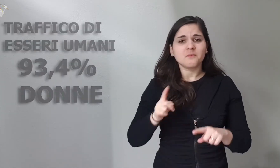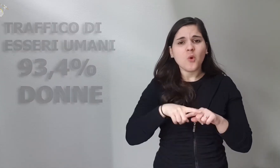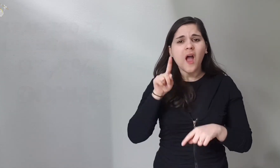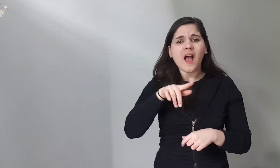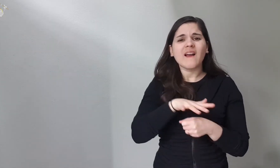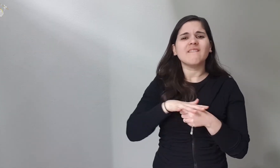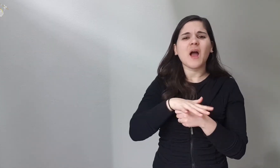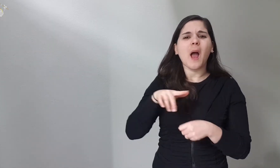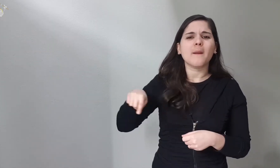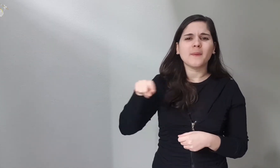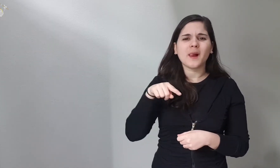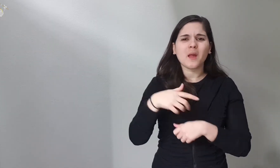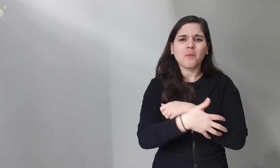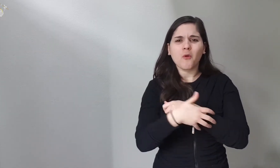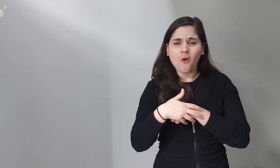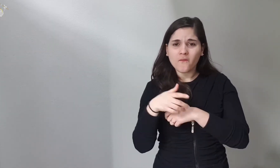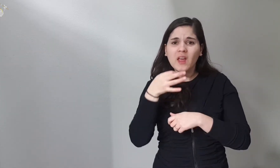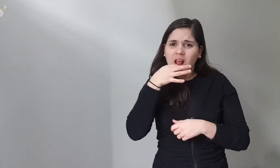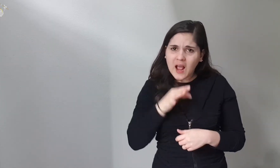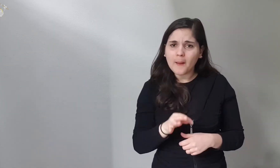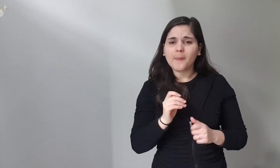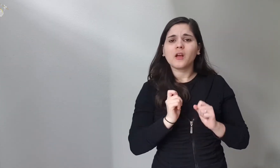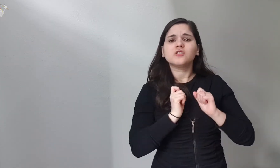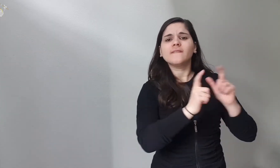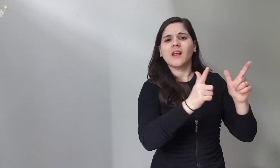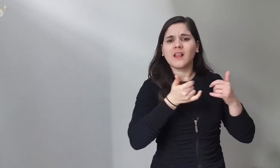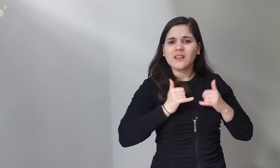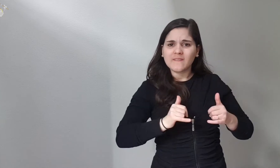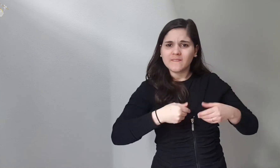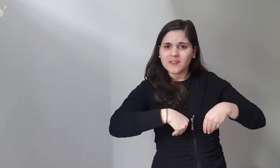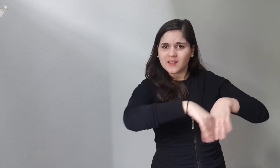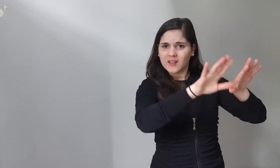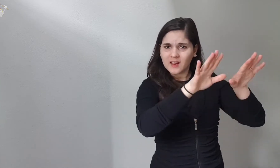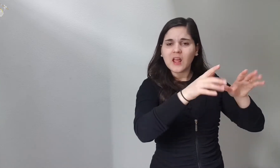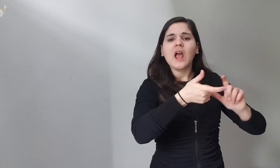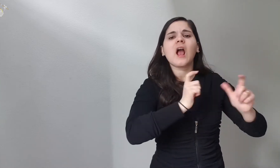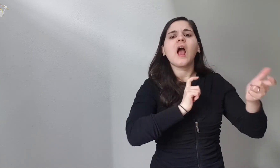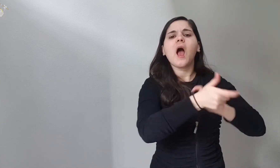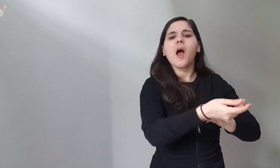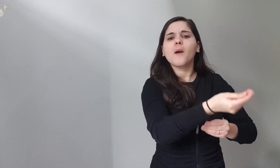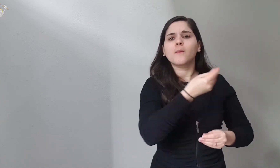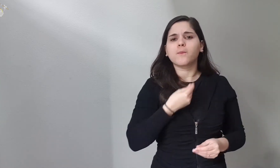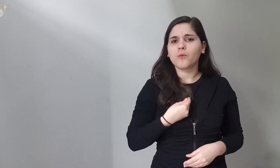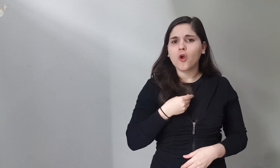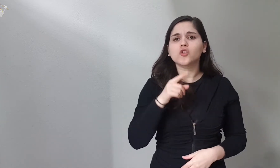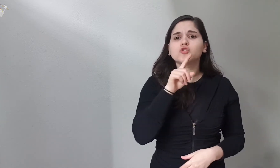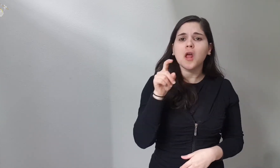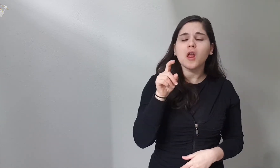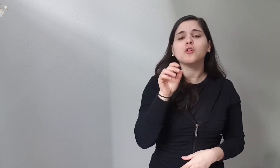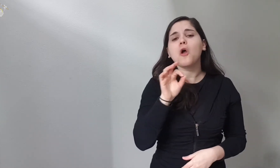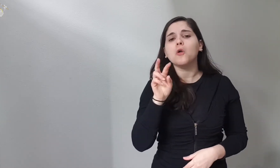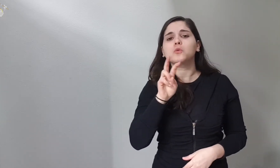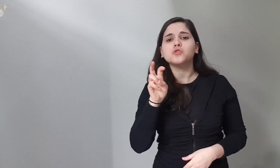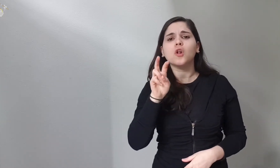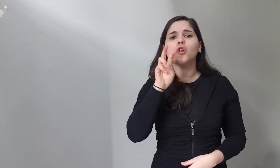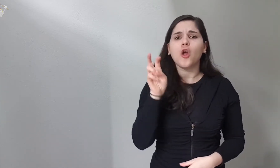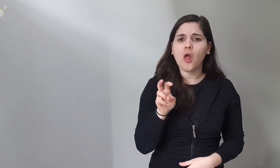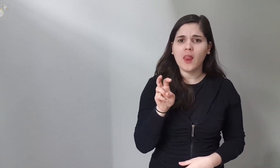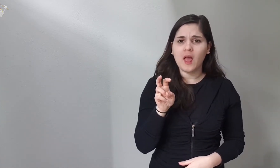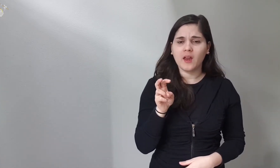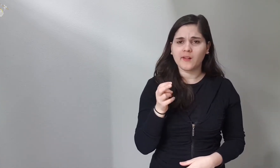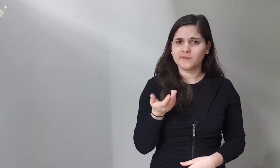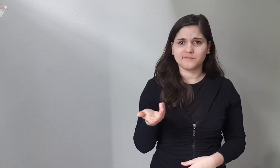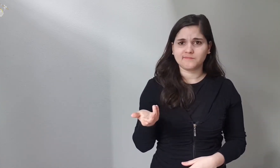Even poor families are able to sell their daughters for $ 100-200.